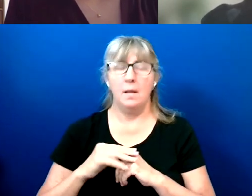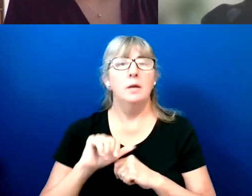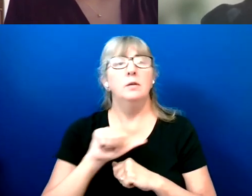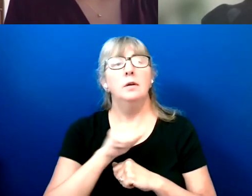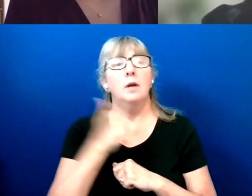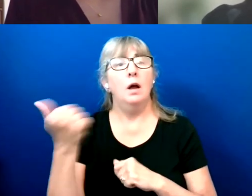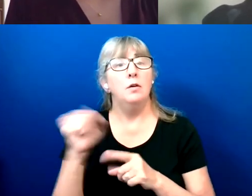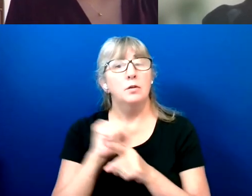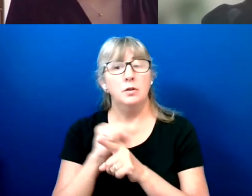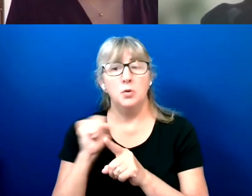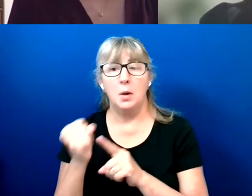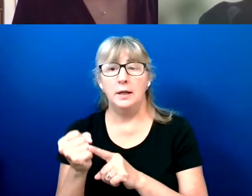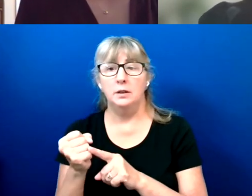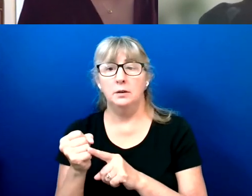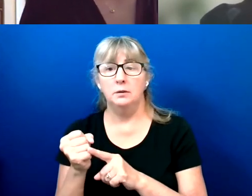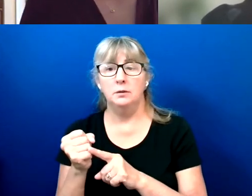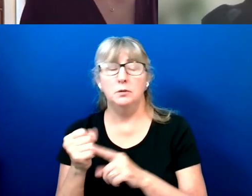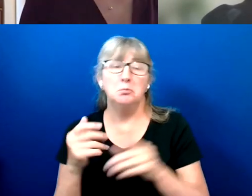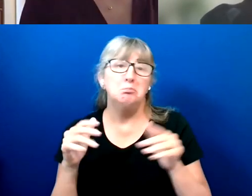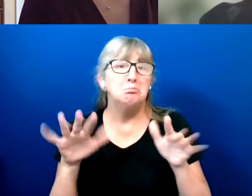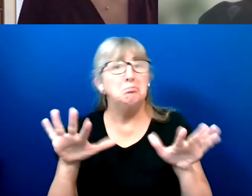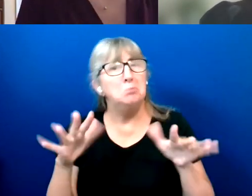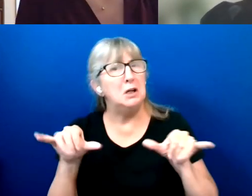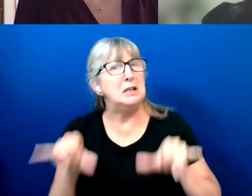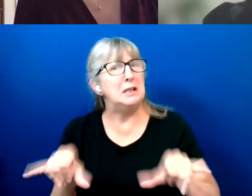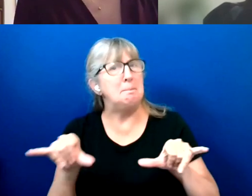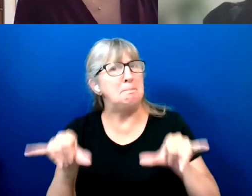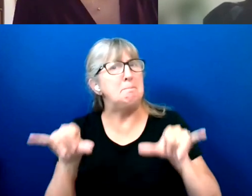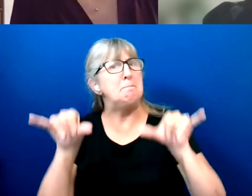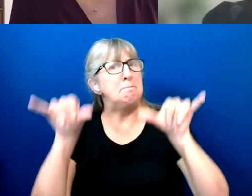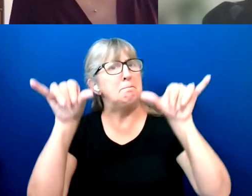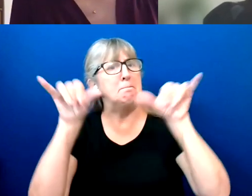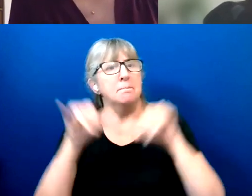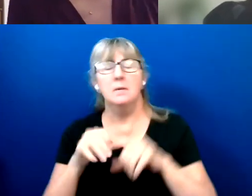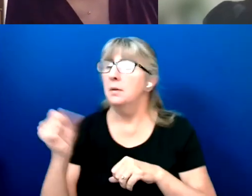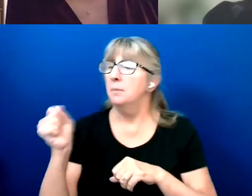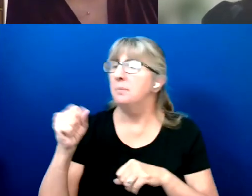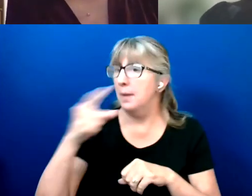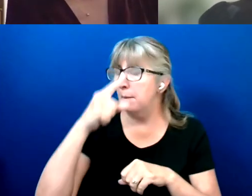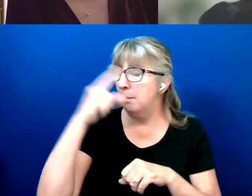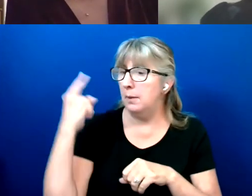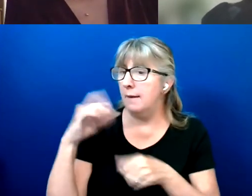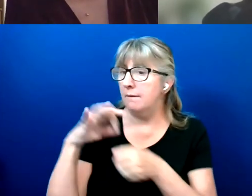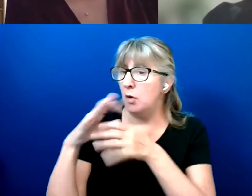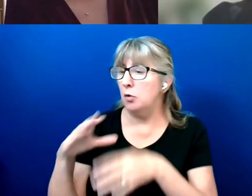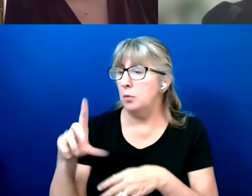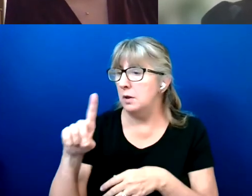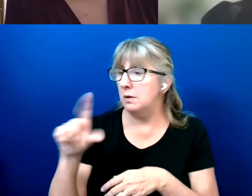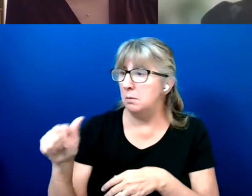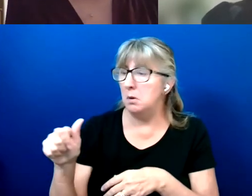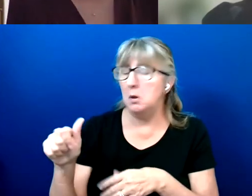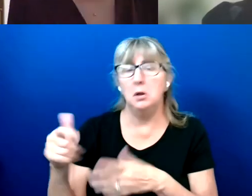Yeah, Black voters with disabilities were no more likely than white voters with disabilities